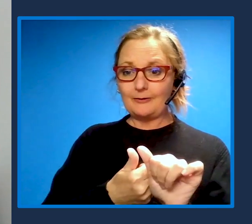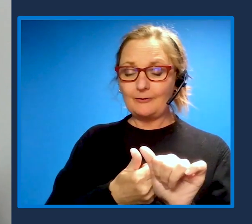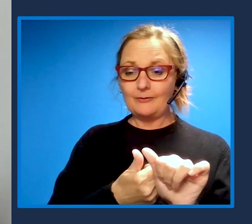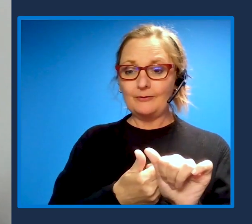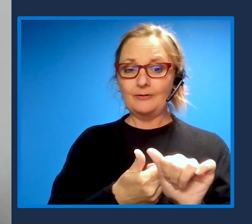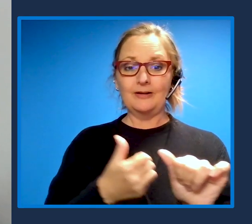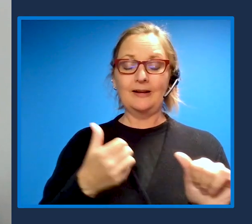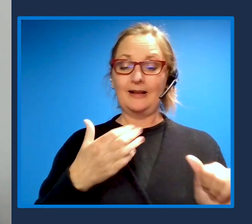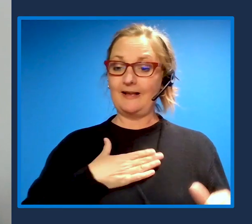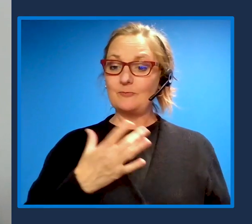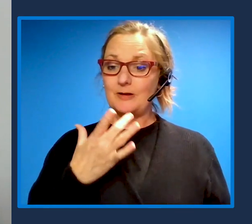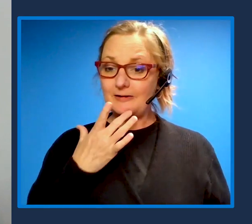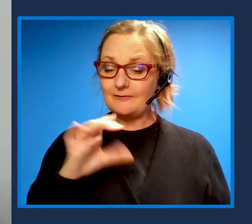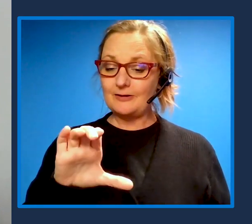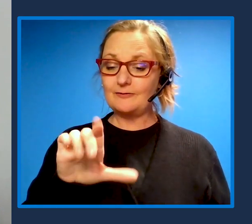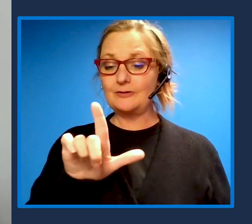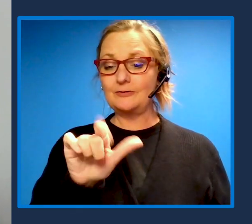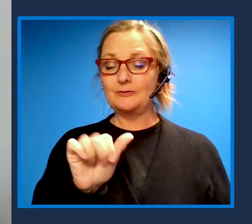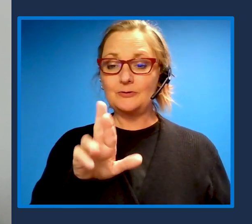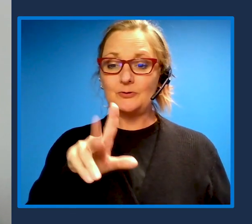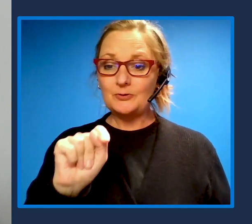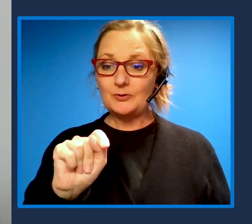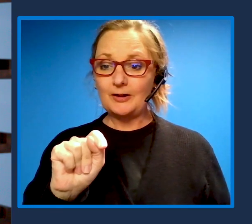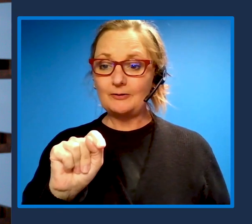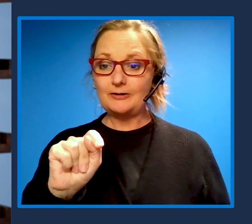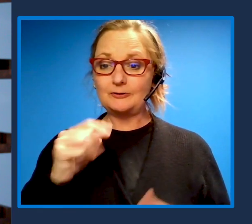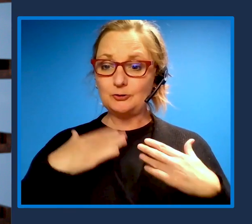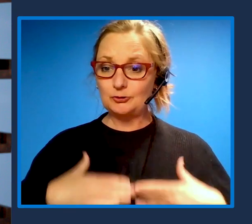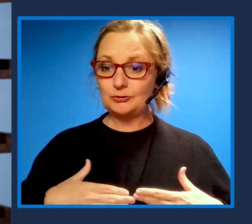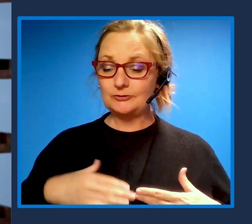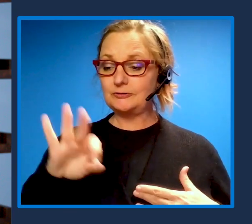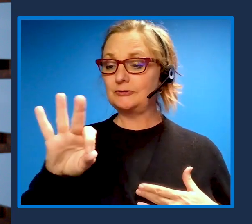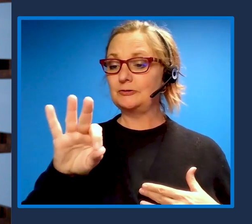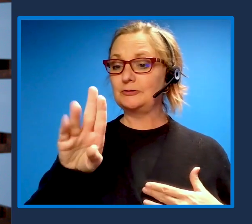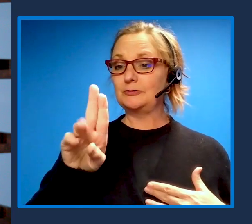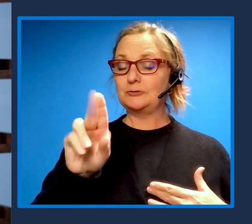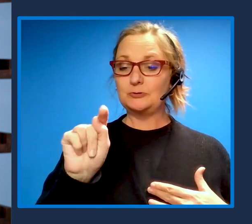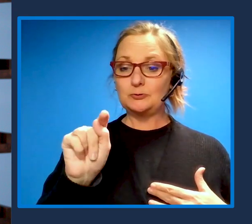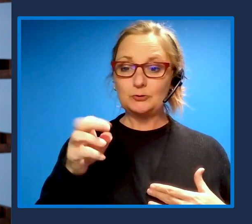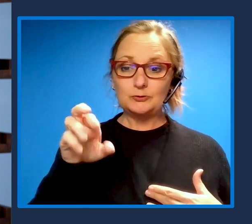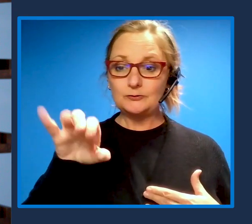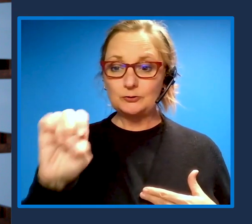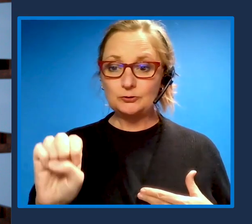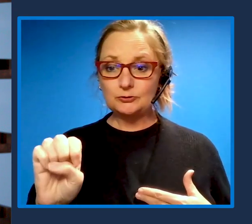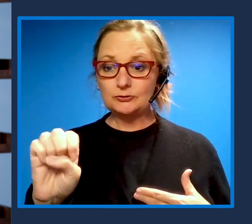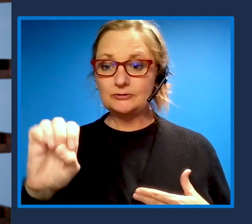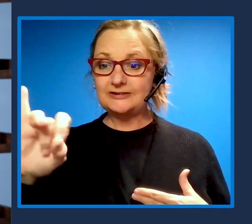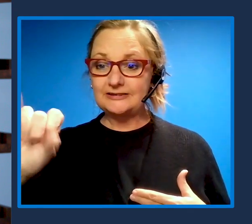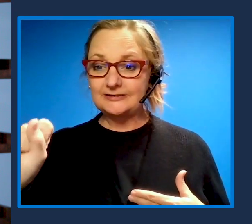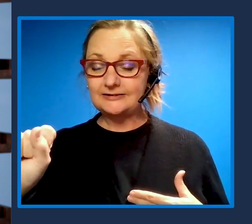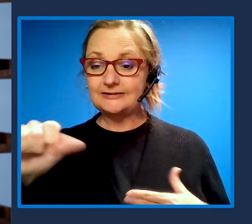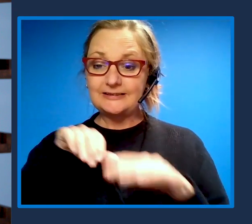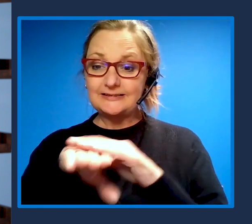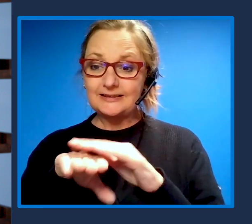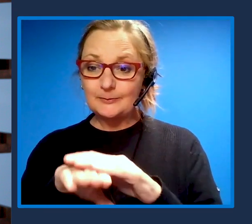Satya let me hand to you to give a brief description. Yes, absolutely. Thanks so much, Jenny. My name is Satya Nadella.